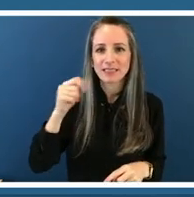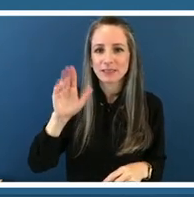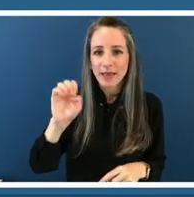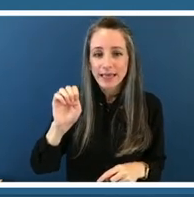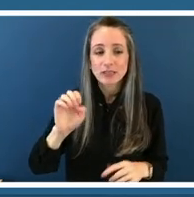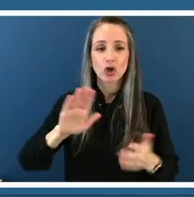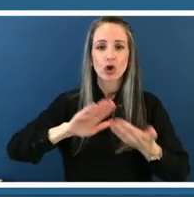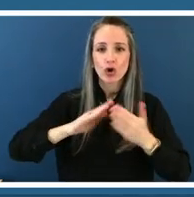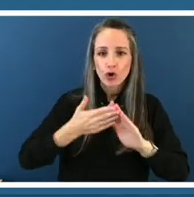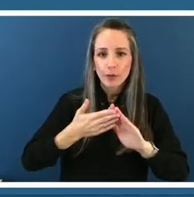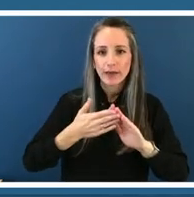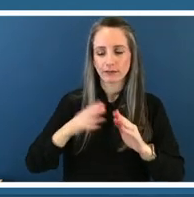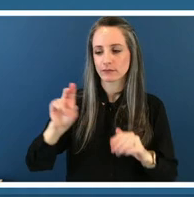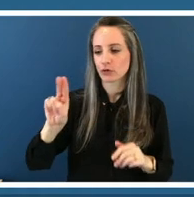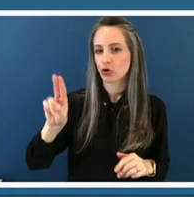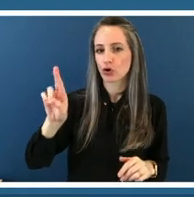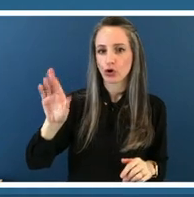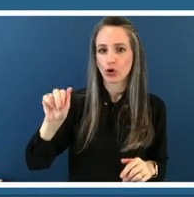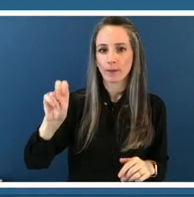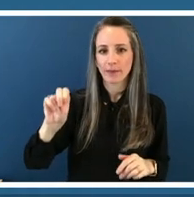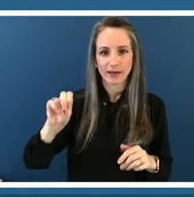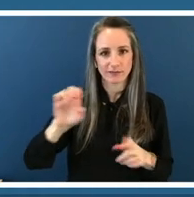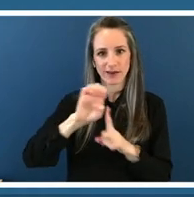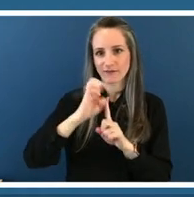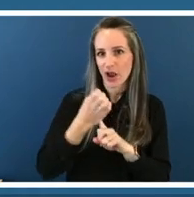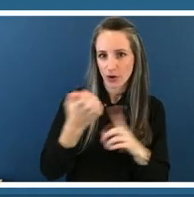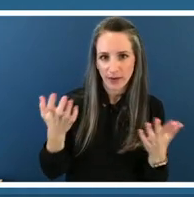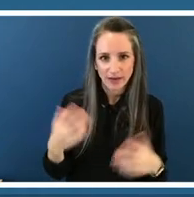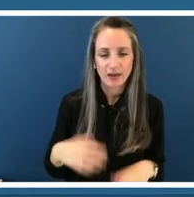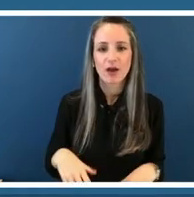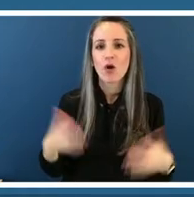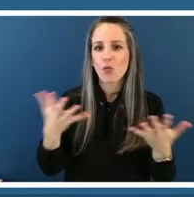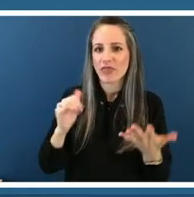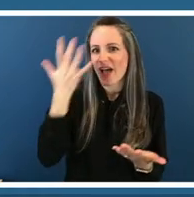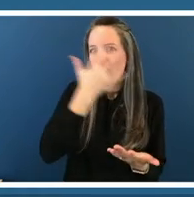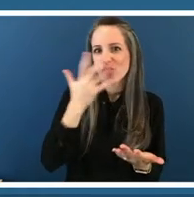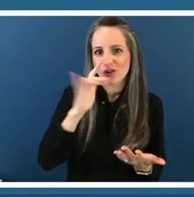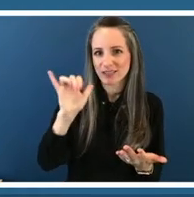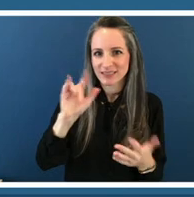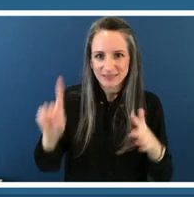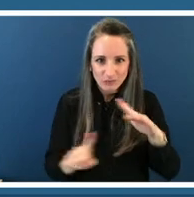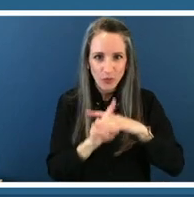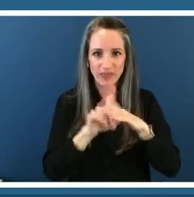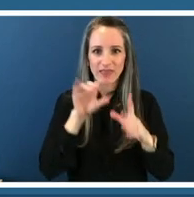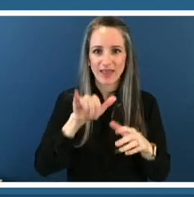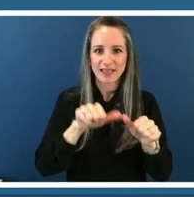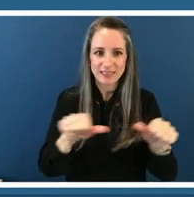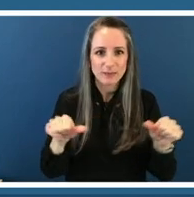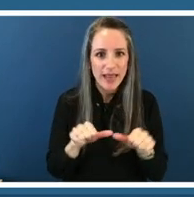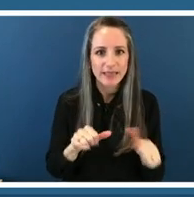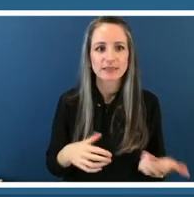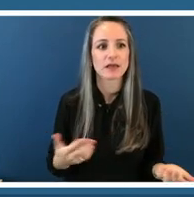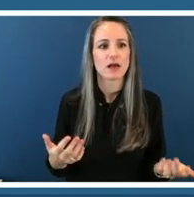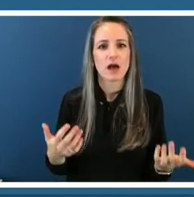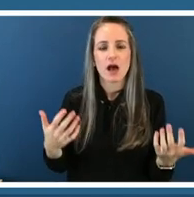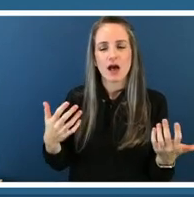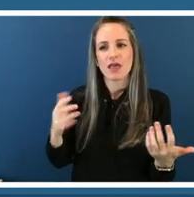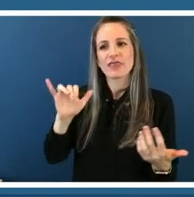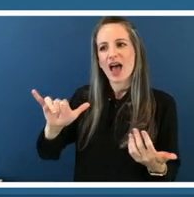i want monuments to be dynamic and defined by their meaning and not be these like immovable untouchable